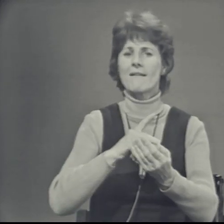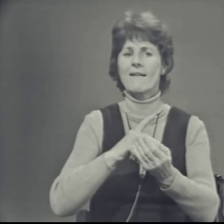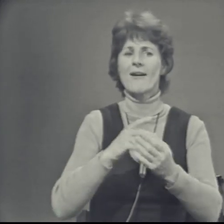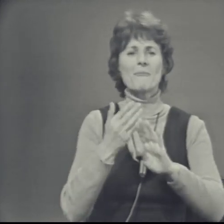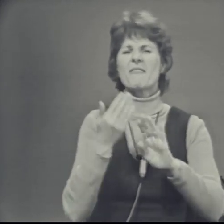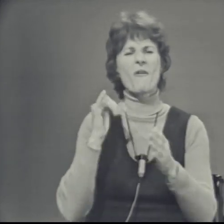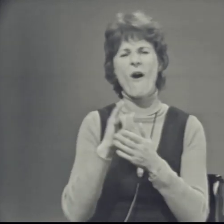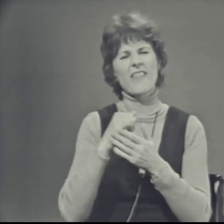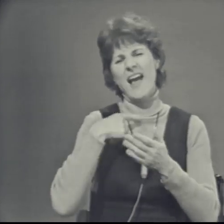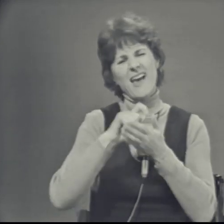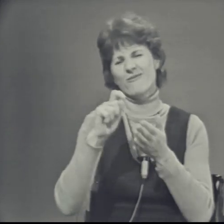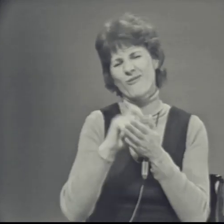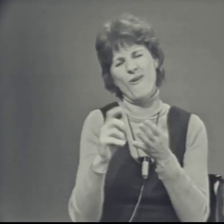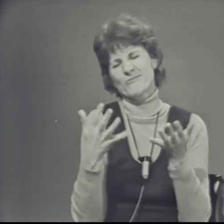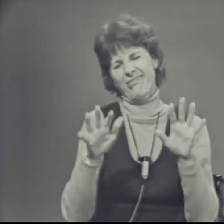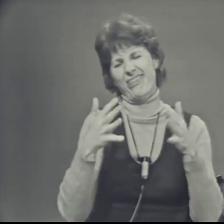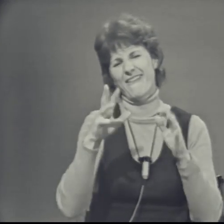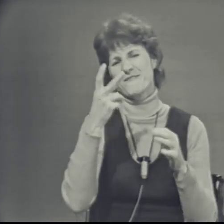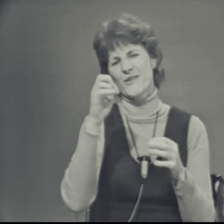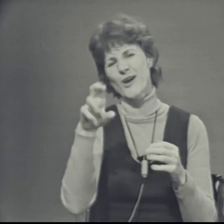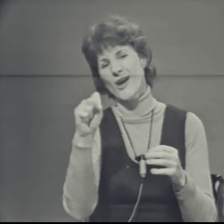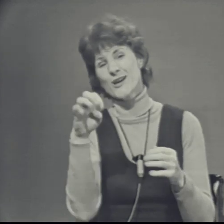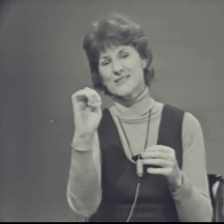Before that I wrote verse.